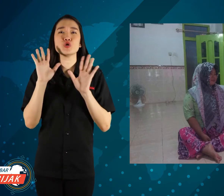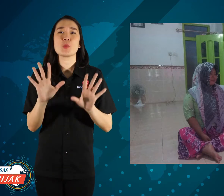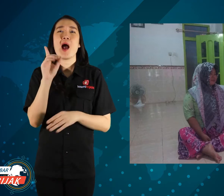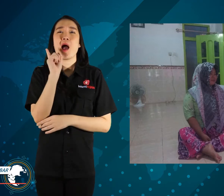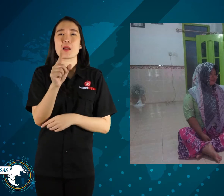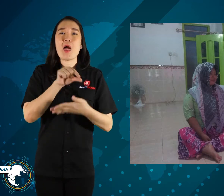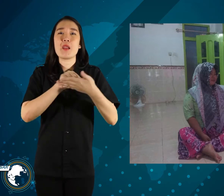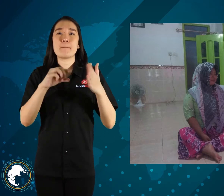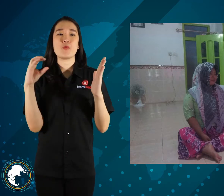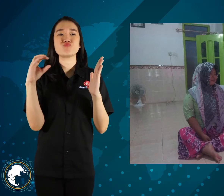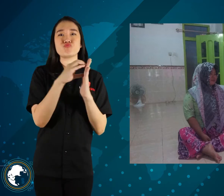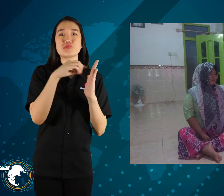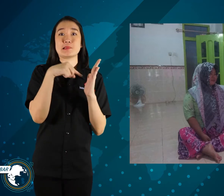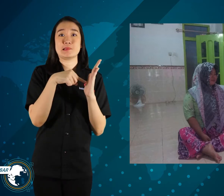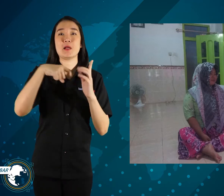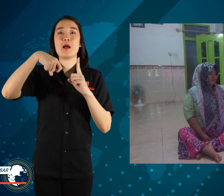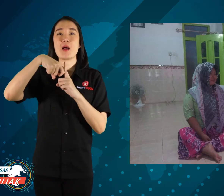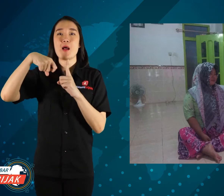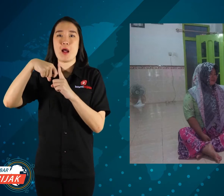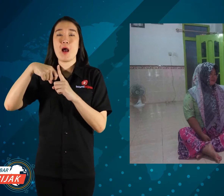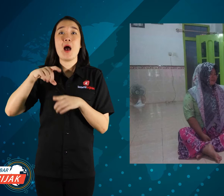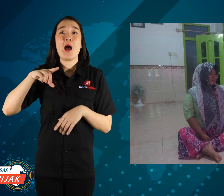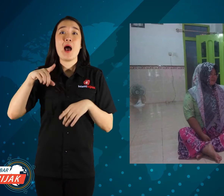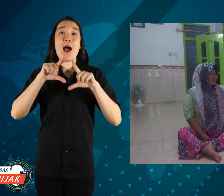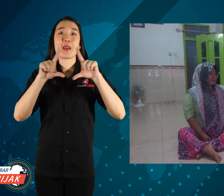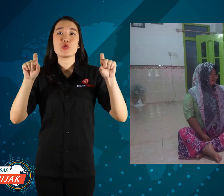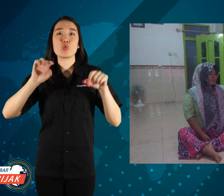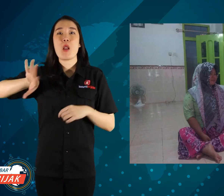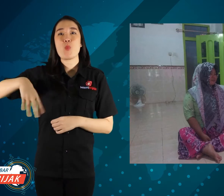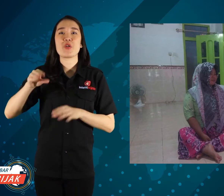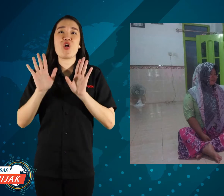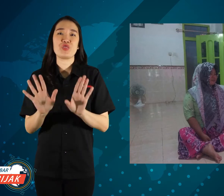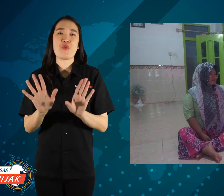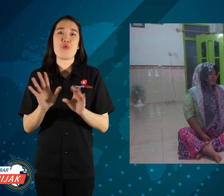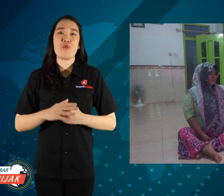only names that have been recorded on the KK (Family Card) only.